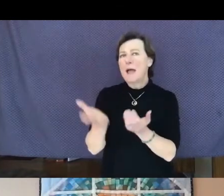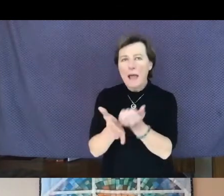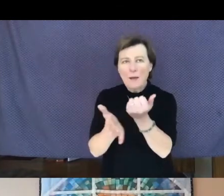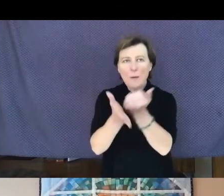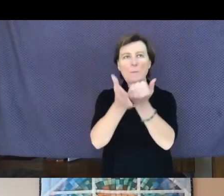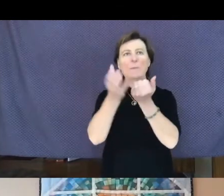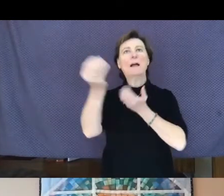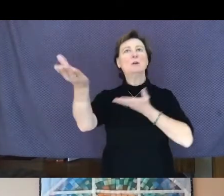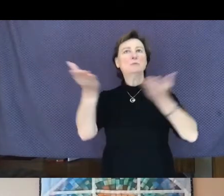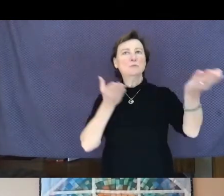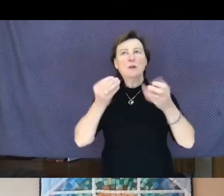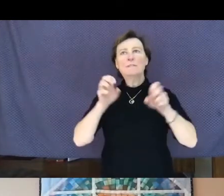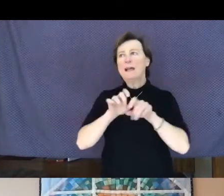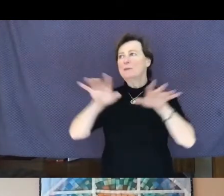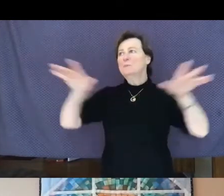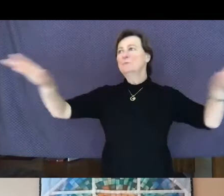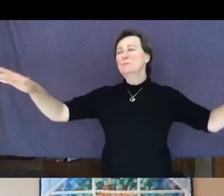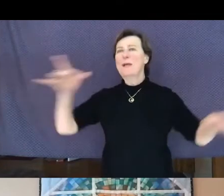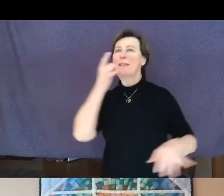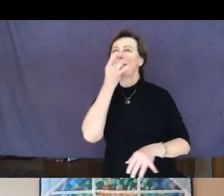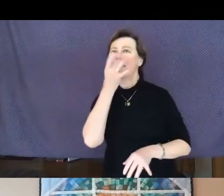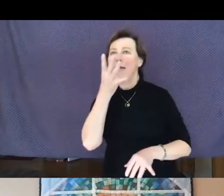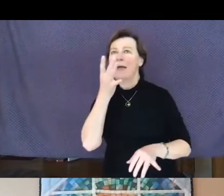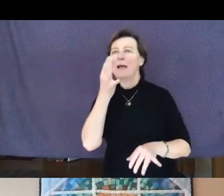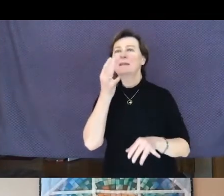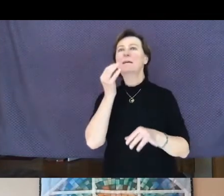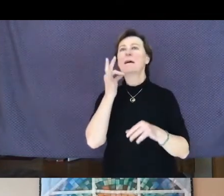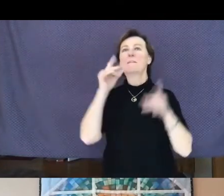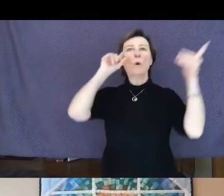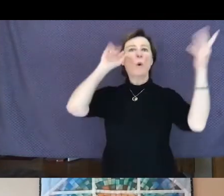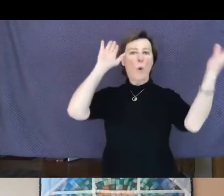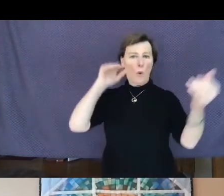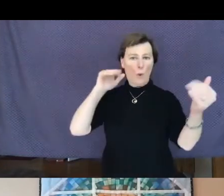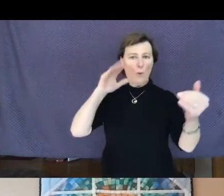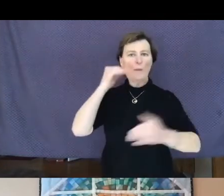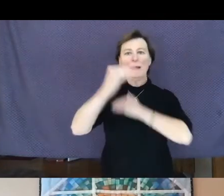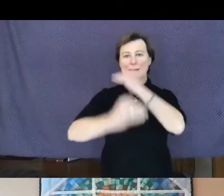of hope and kindness. At UUCS, we light our chalice